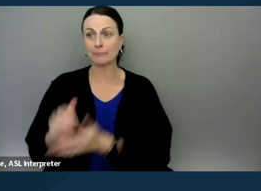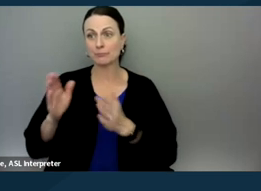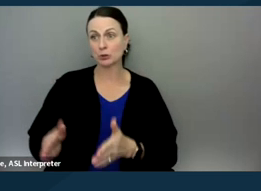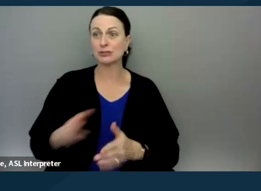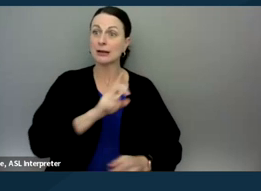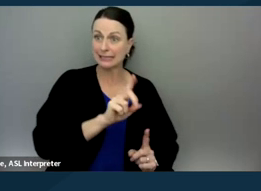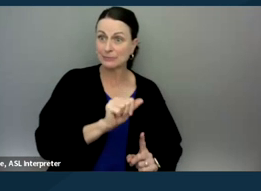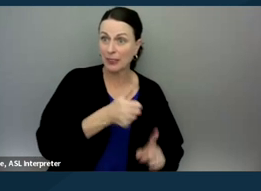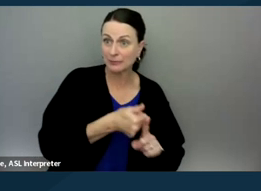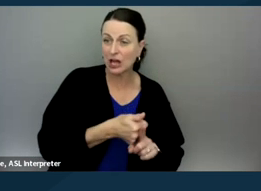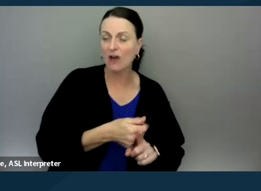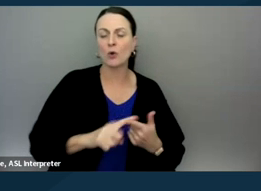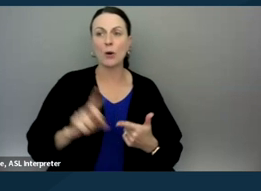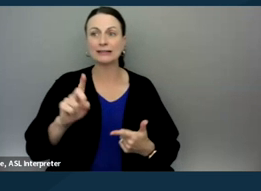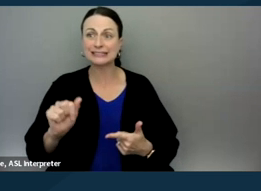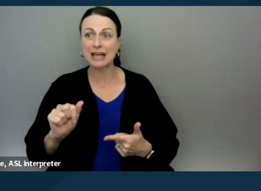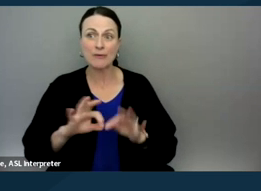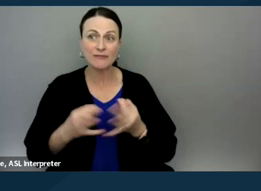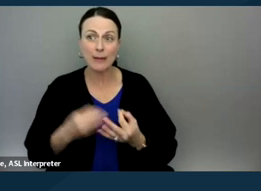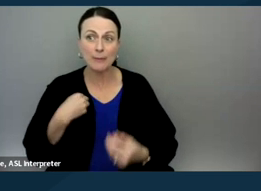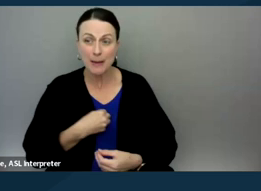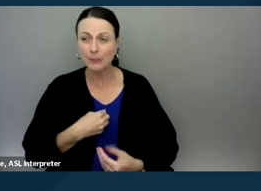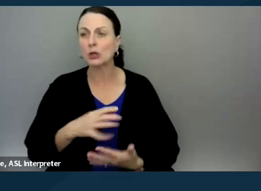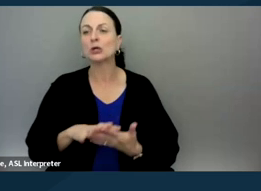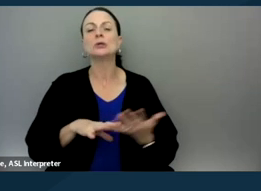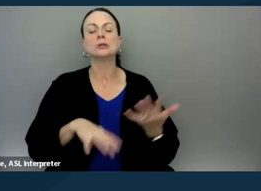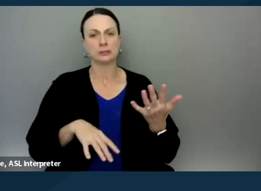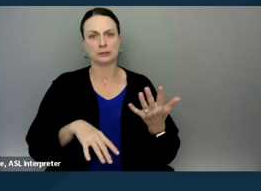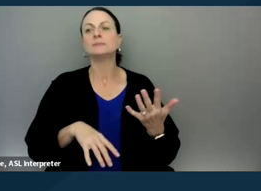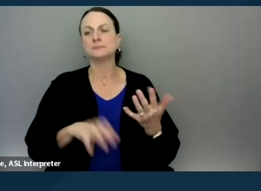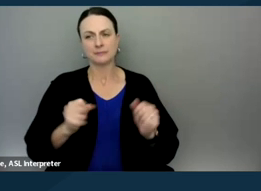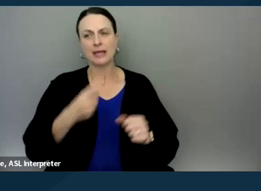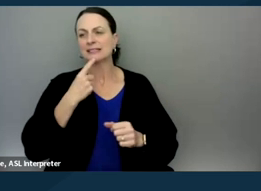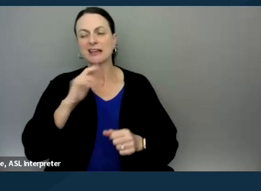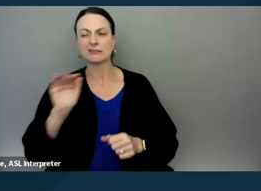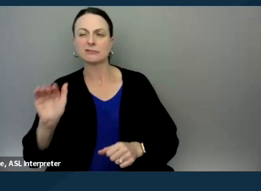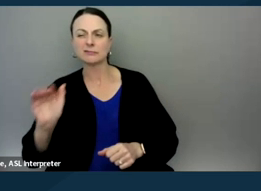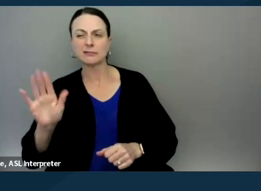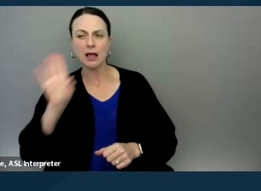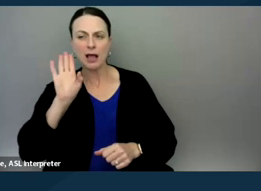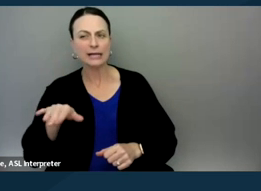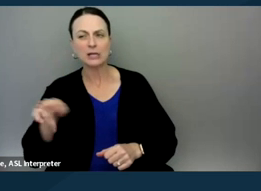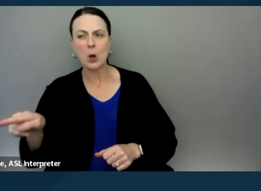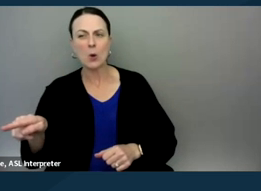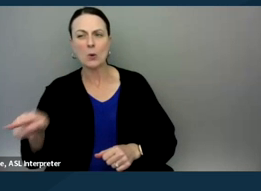or maybe has a disabled person in their family, they can say, you know, I know this is not you.